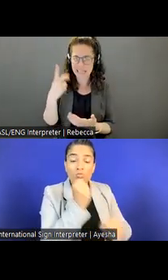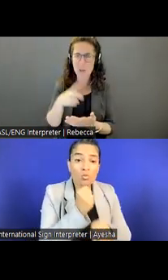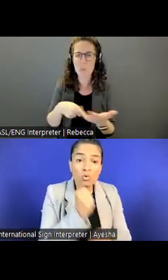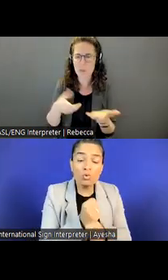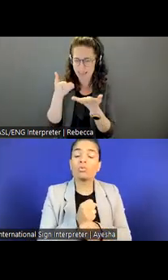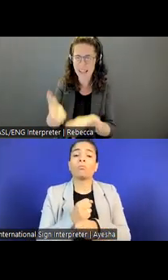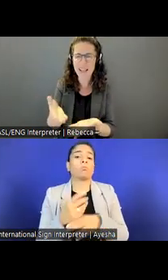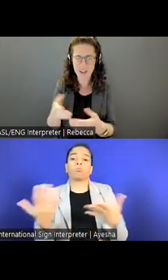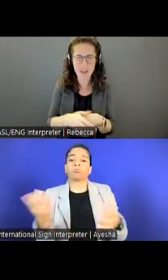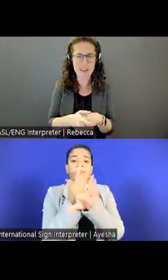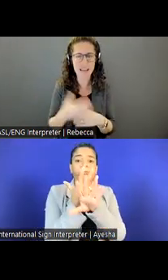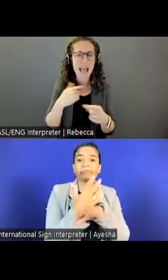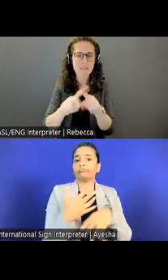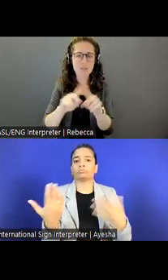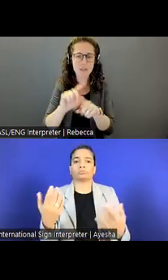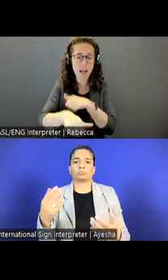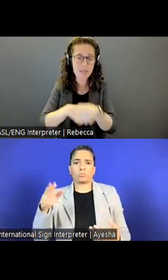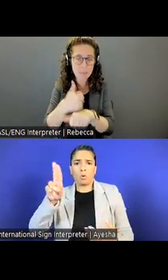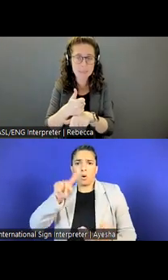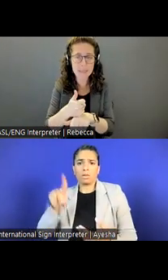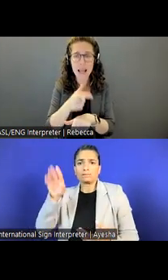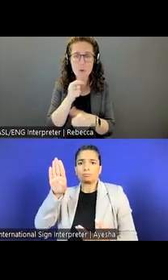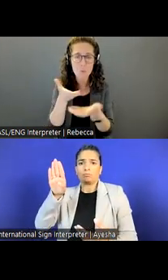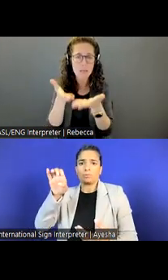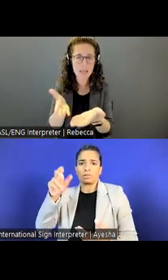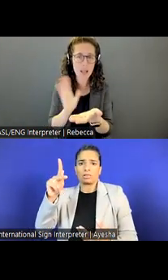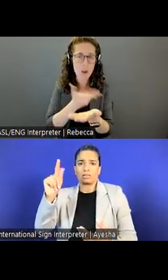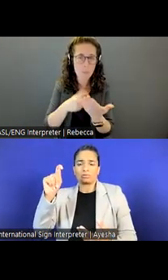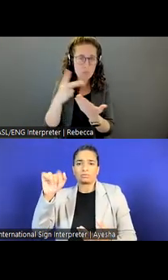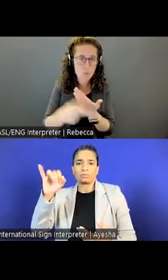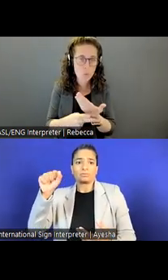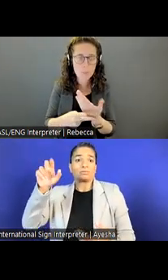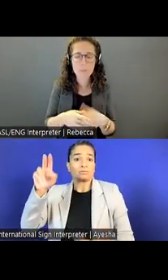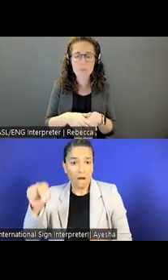We have a lot of alumni who have been in our programs that work for us, including a number